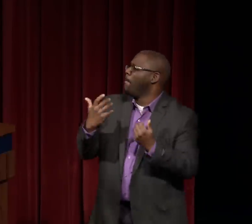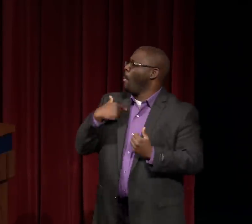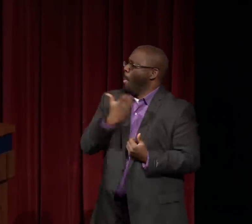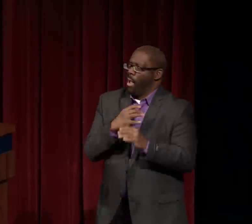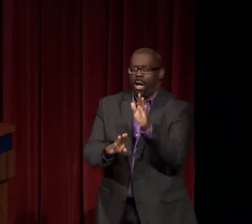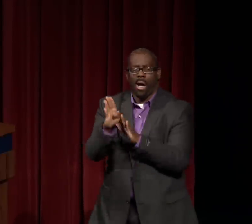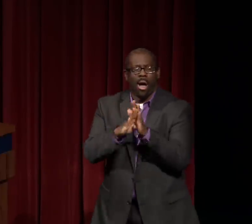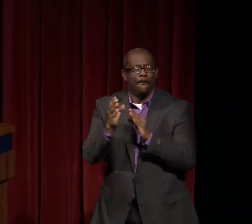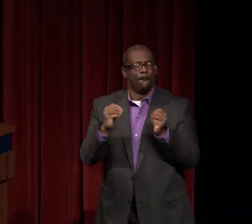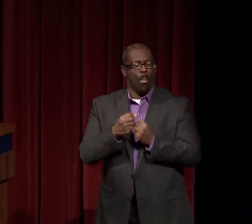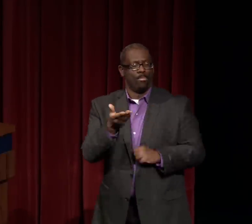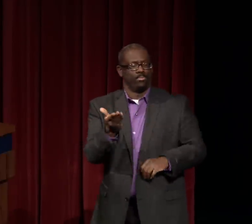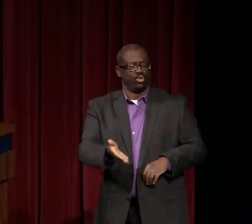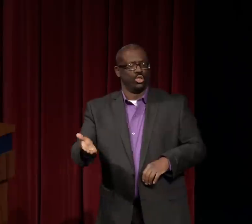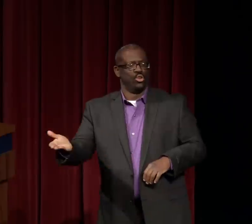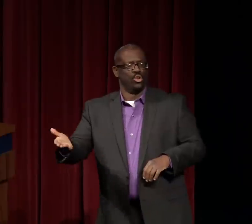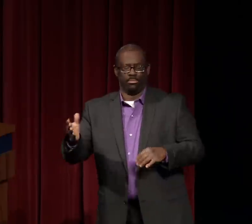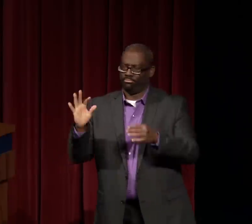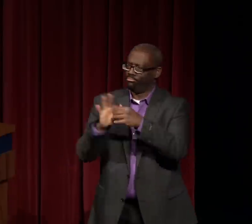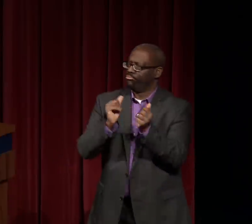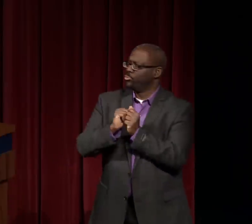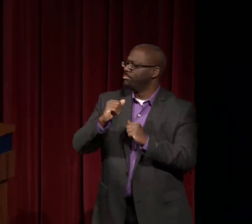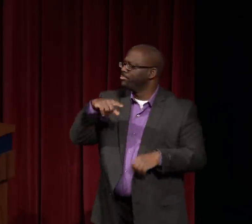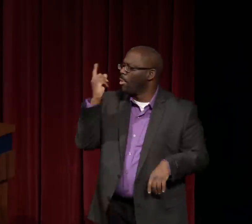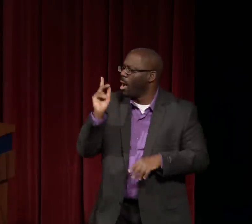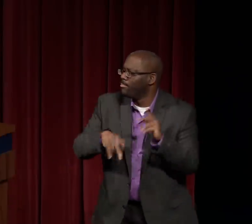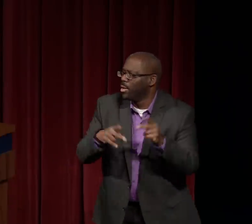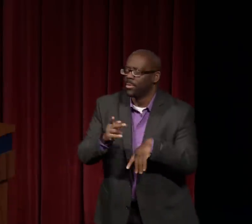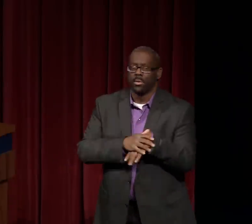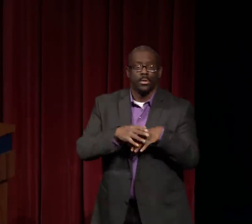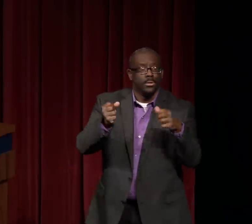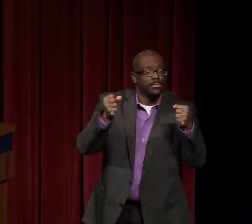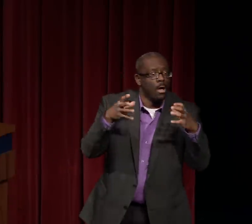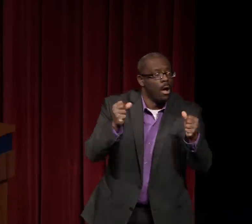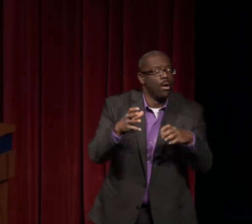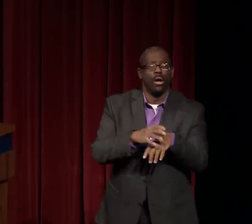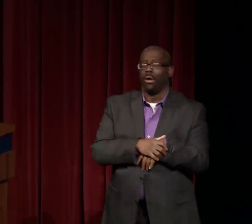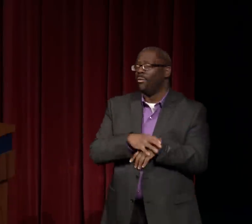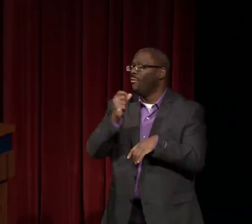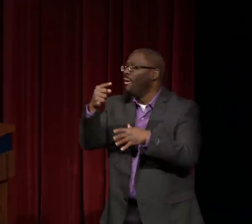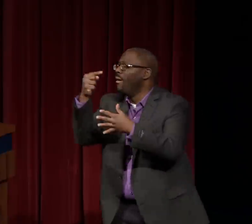We would talk about how to produce more materials